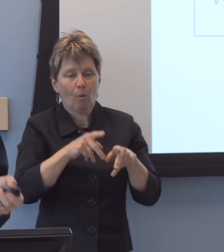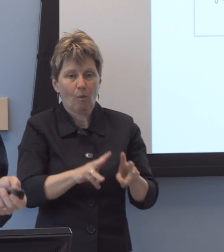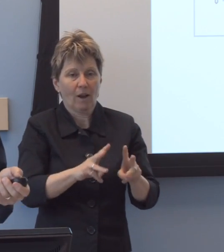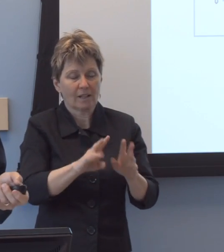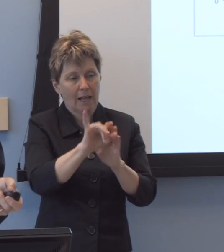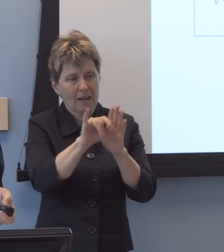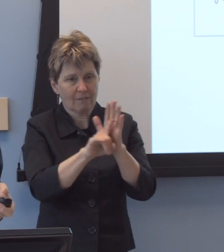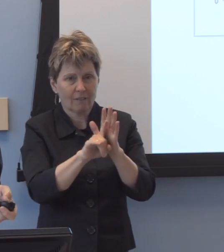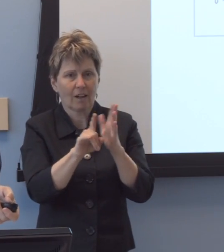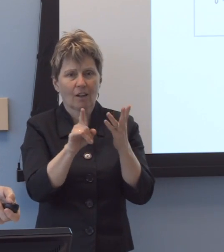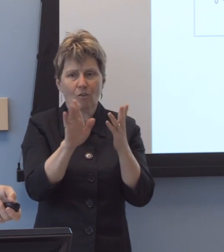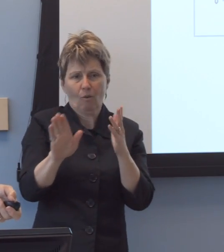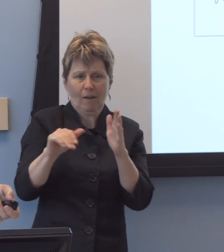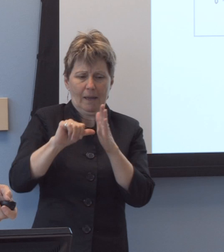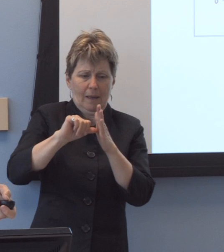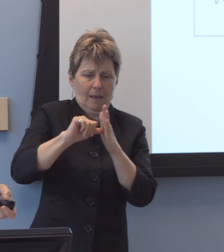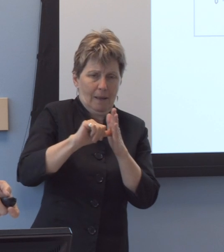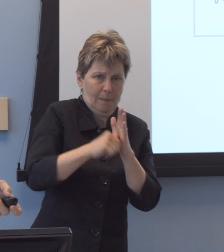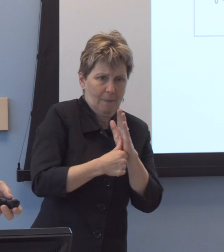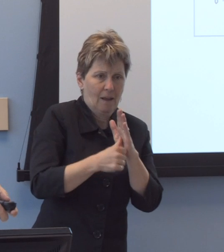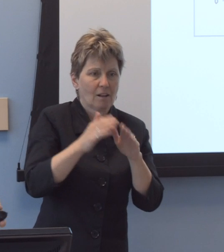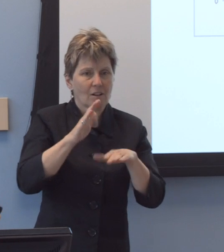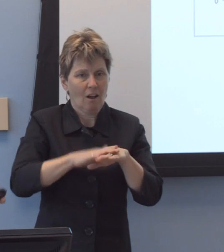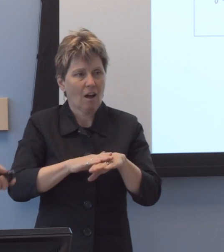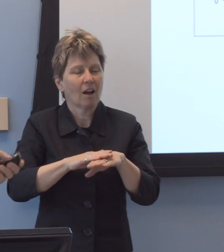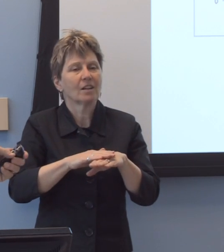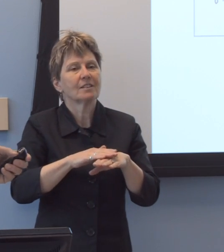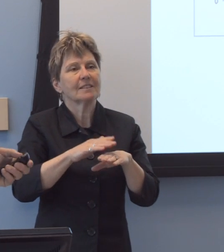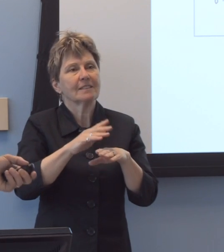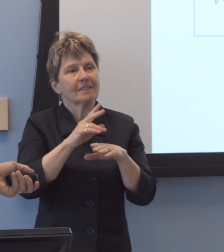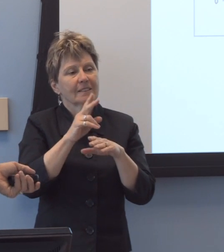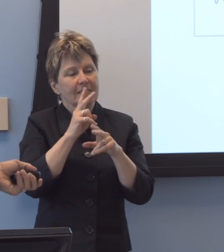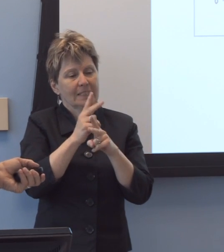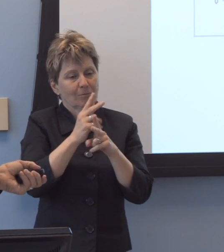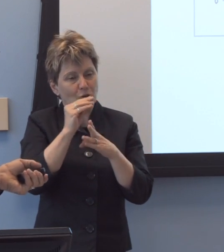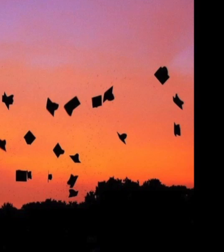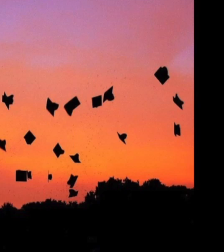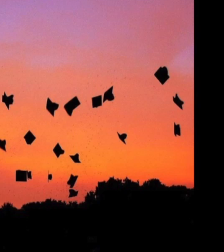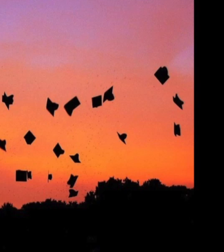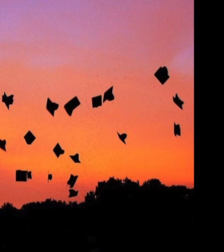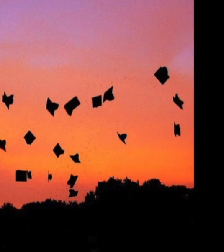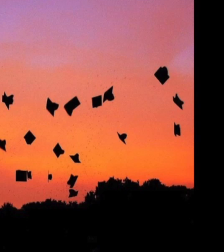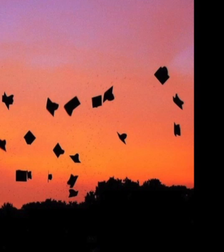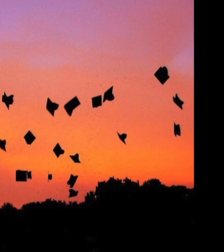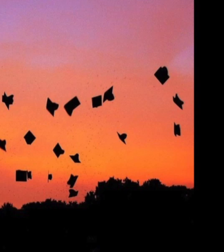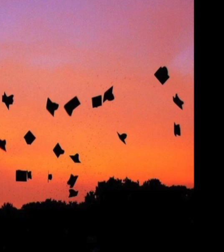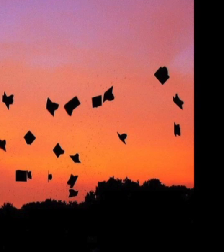on your retention and graduation rates. Um, so, with the testing,